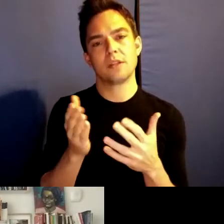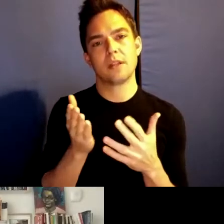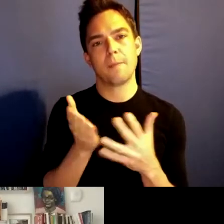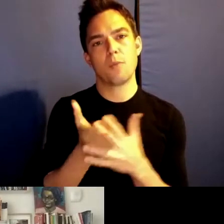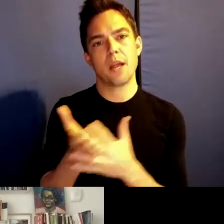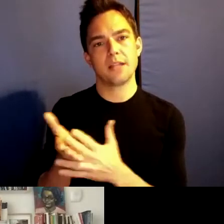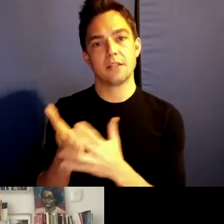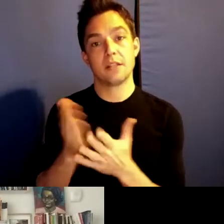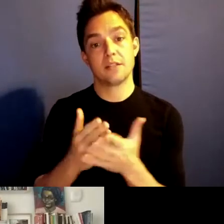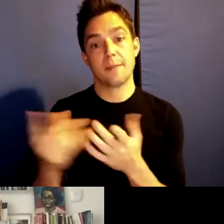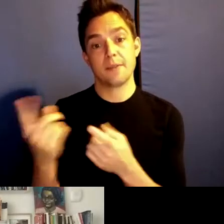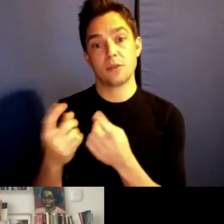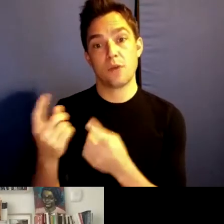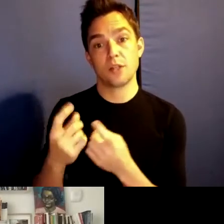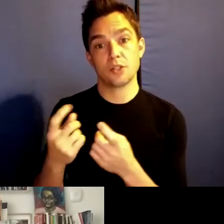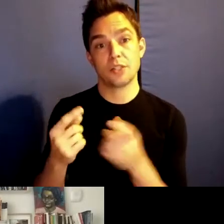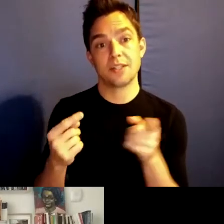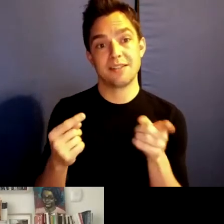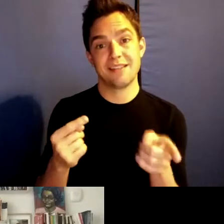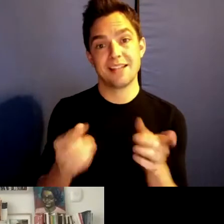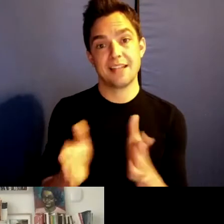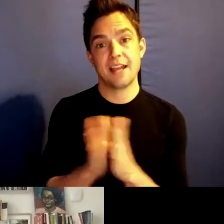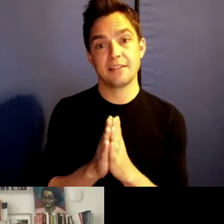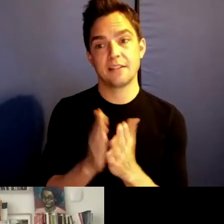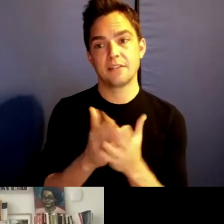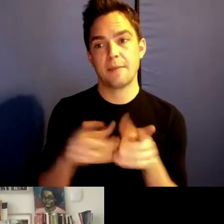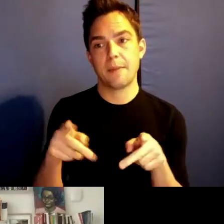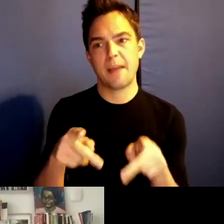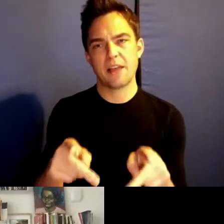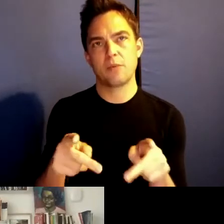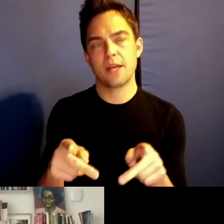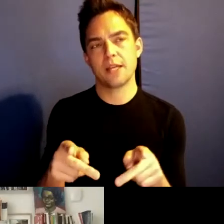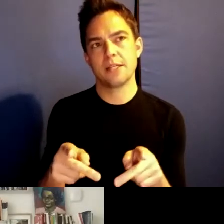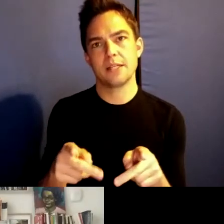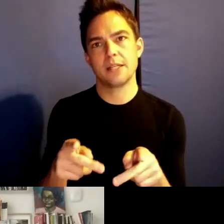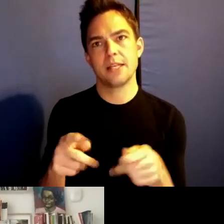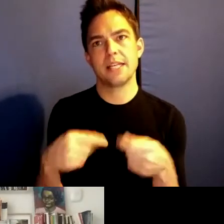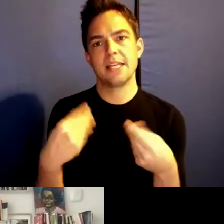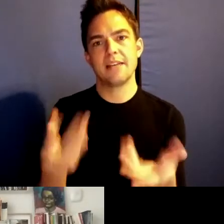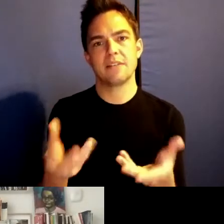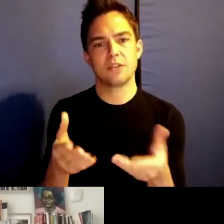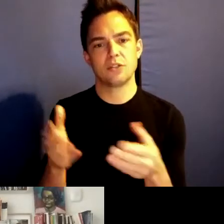questions it's asking and some of the pathways it's giving us to return to a place that is